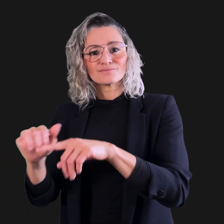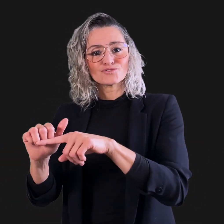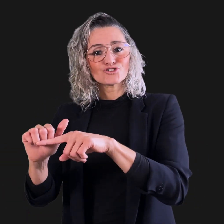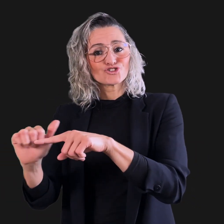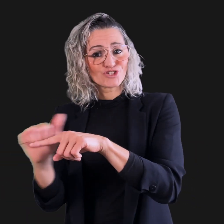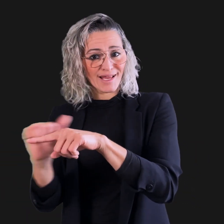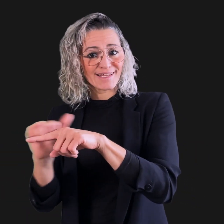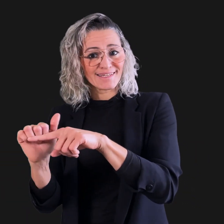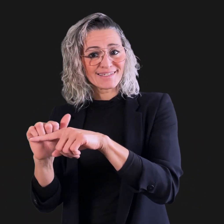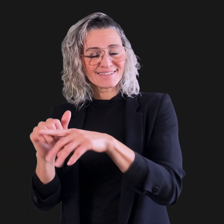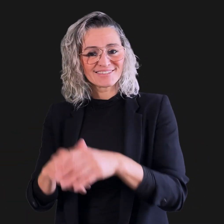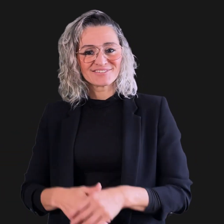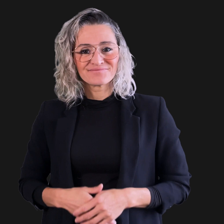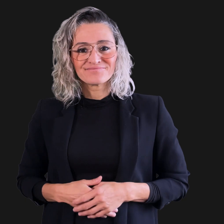Training